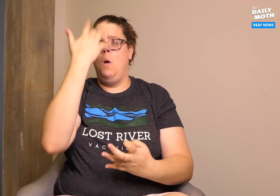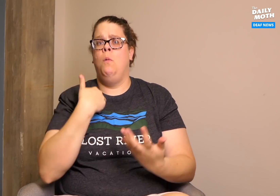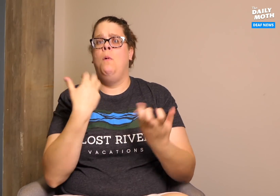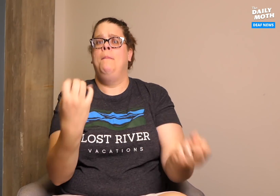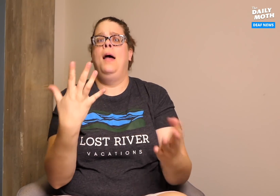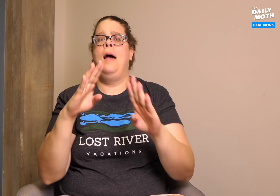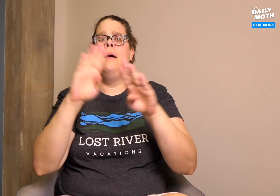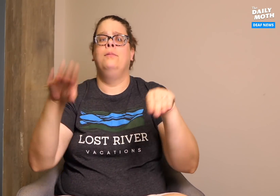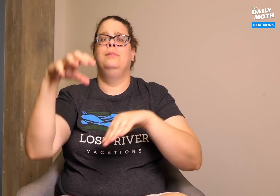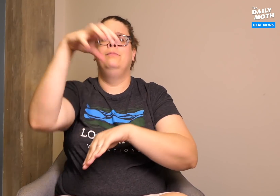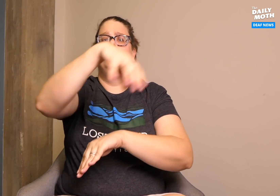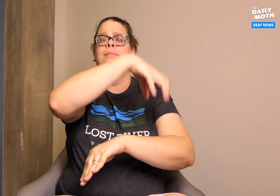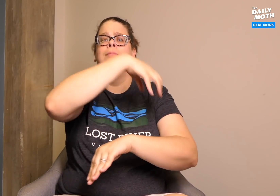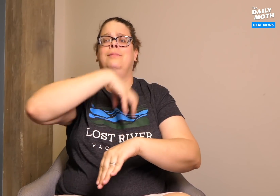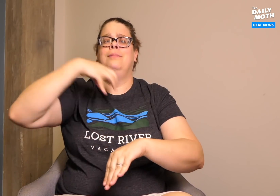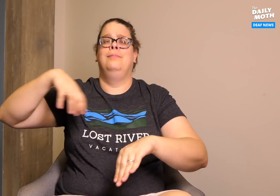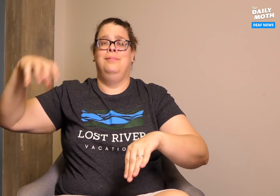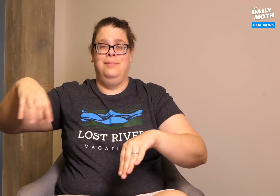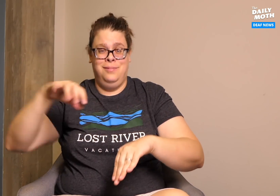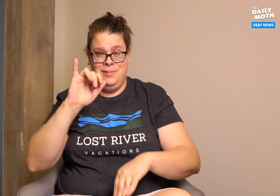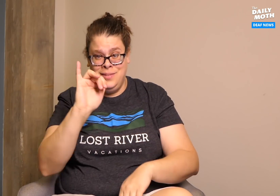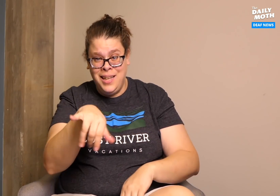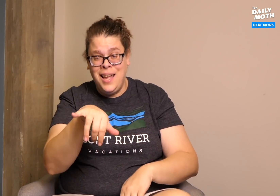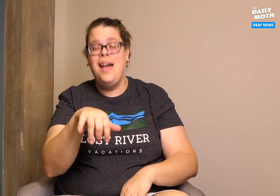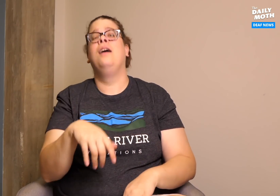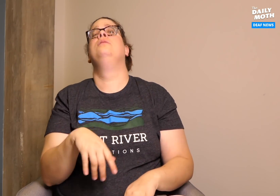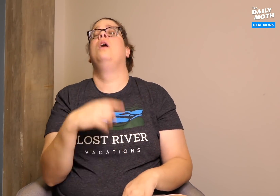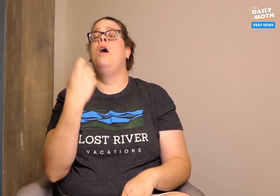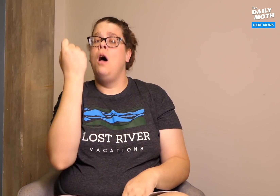We want as many seeds as we can get because we want to build many houses!